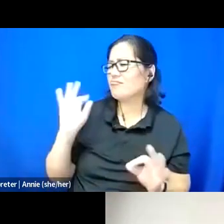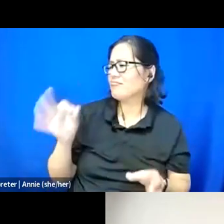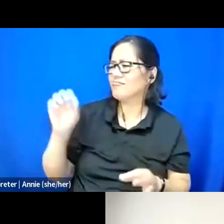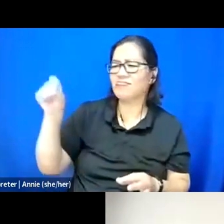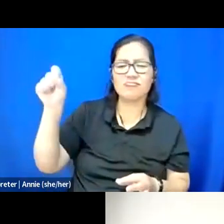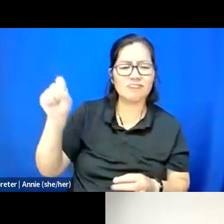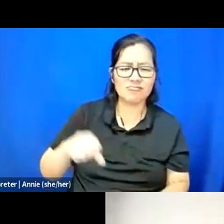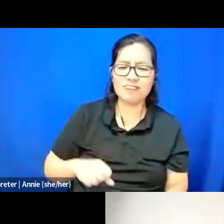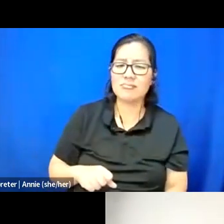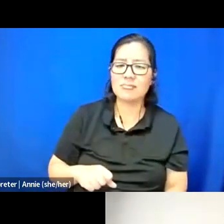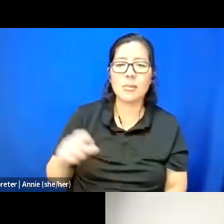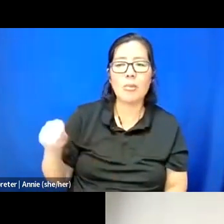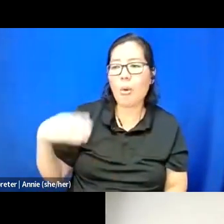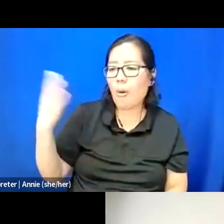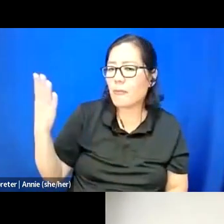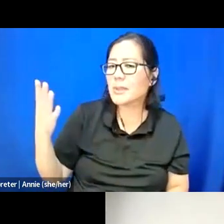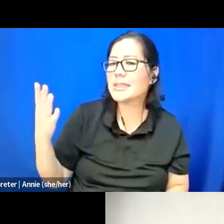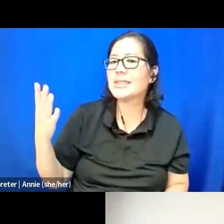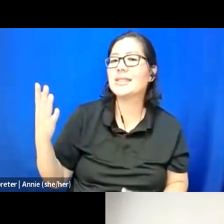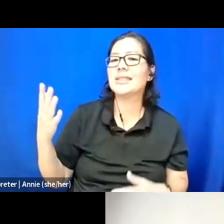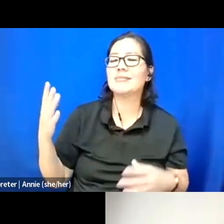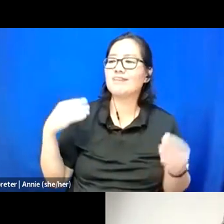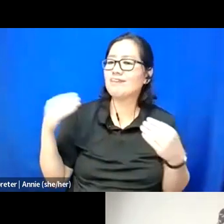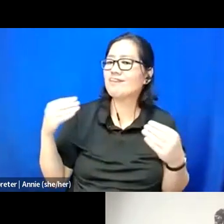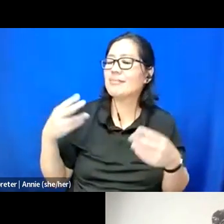Just offering space to name or reflect ways